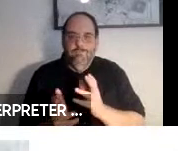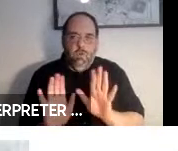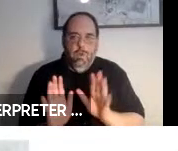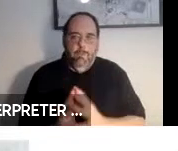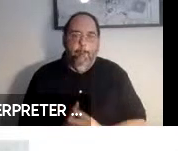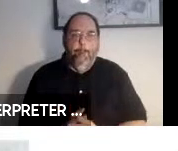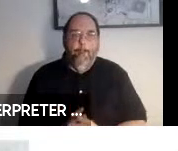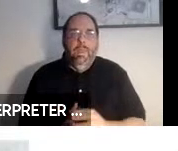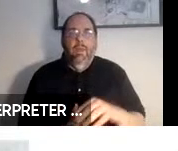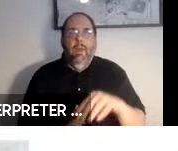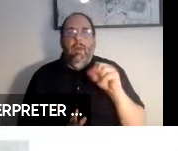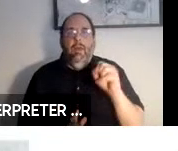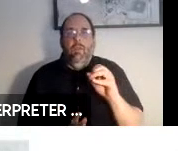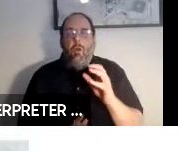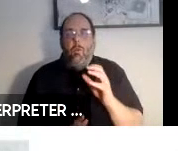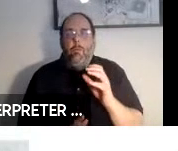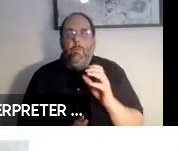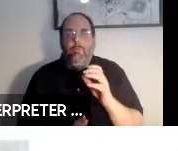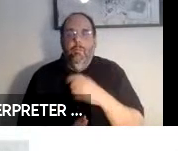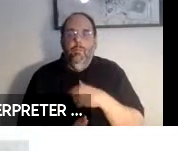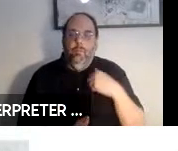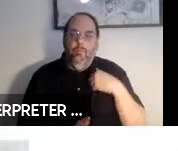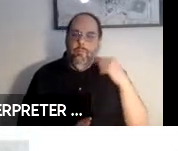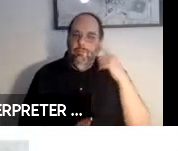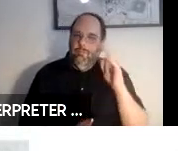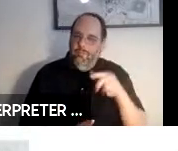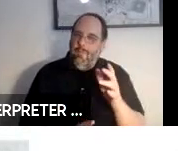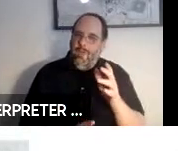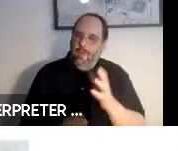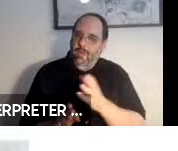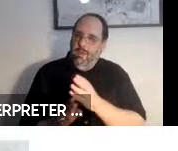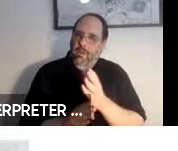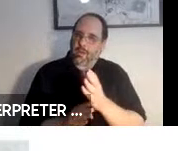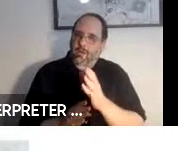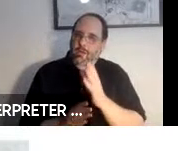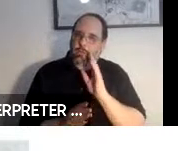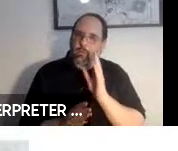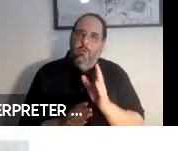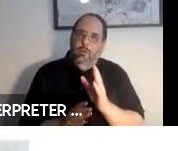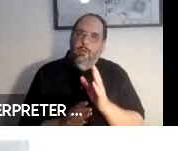So we think that this is an area that is going to -- these sorts of re-embodiment